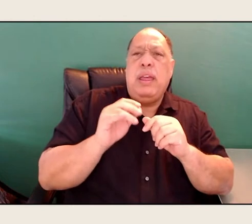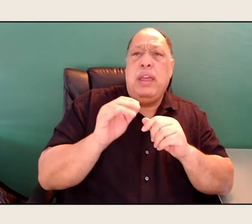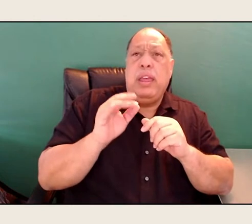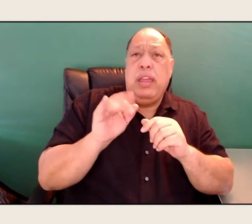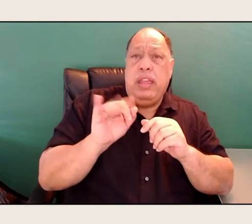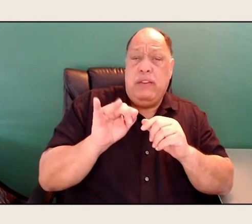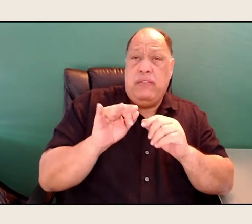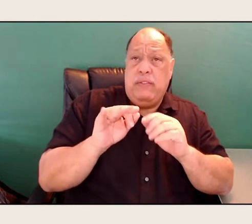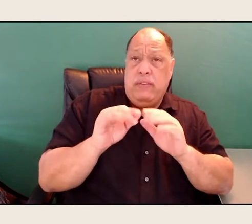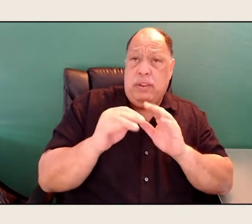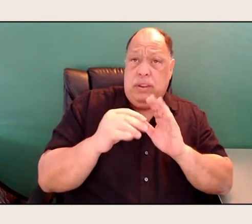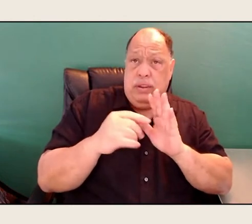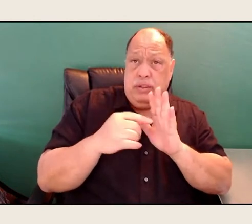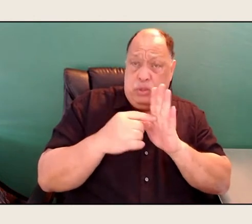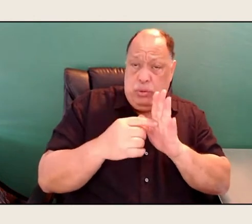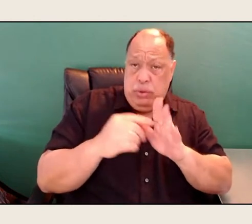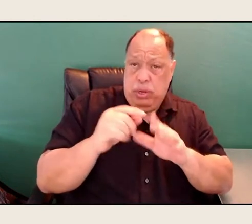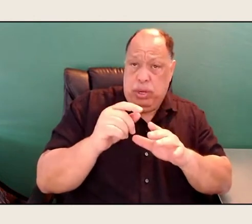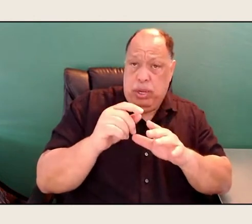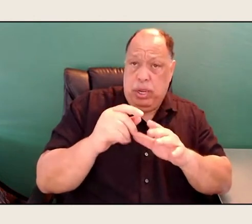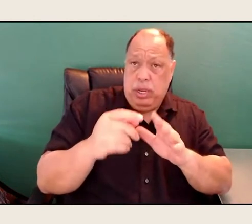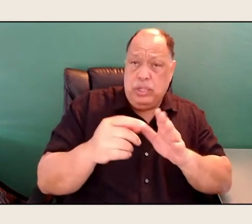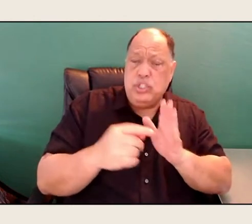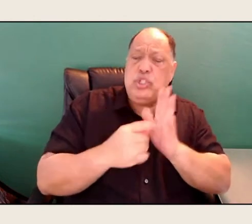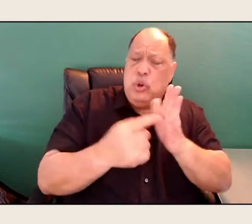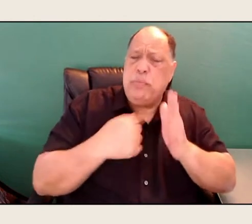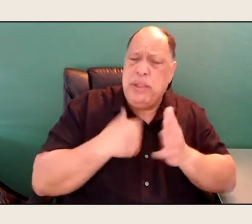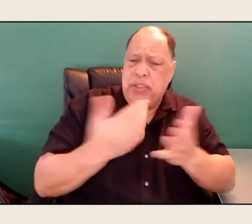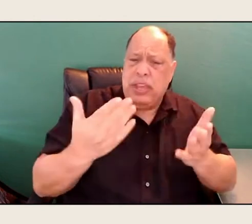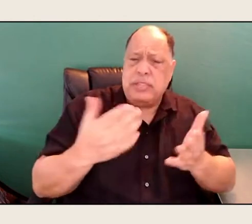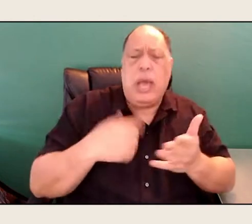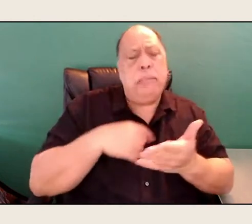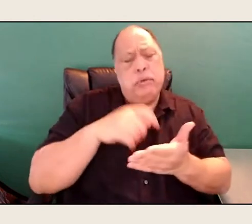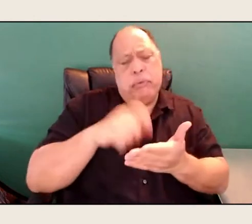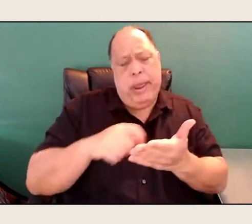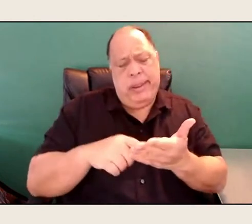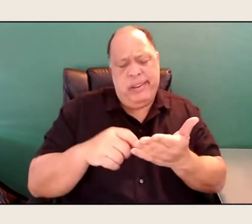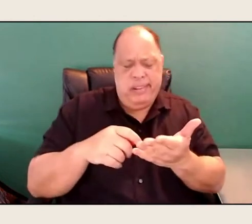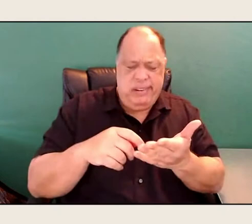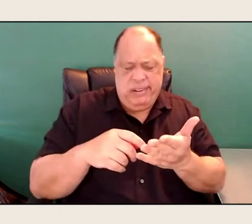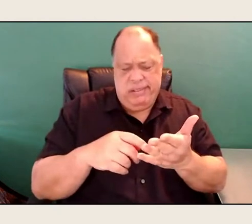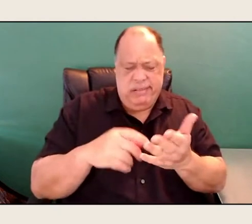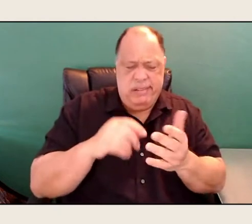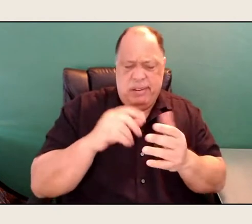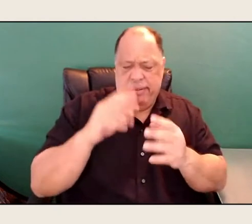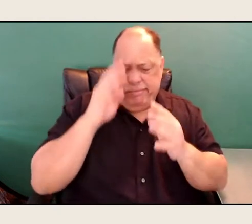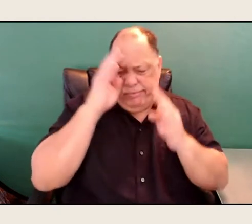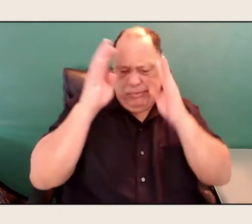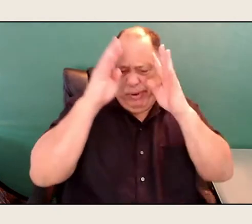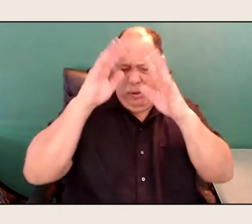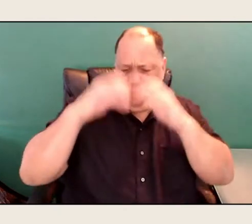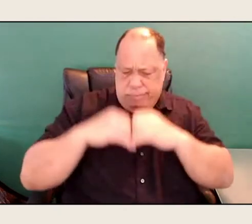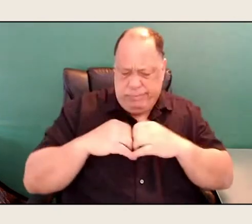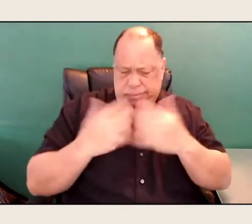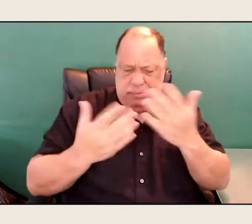I'll be riding along, and sometimes you're slogging, and nothing's coming, and then you have to keep faith.